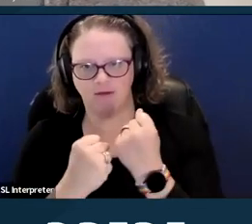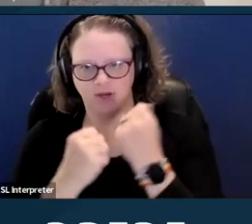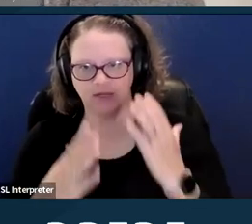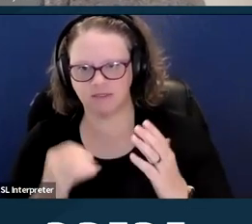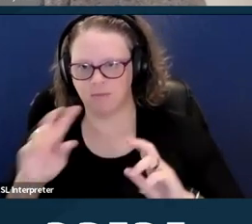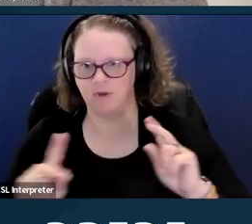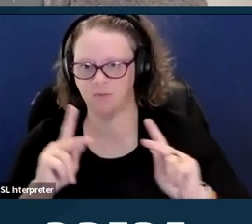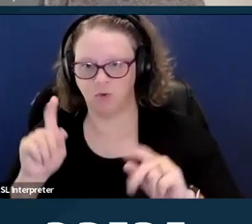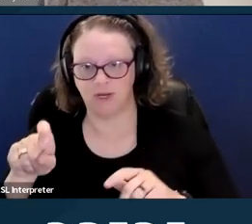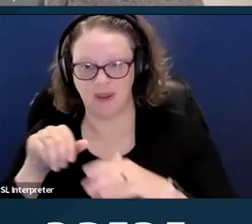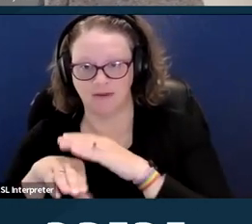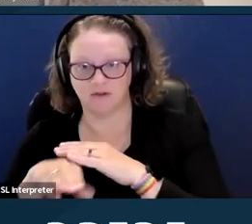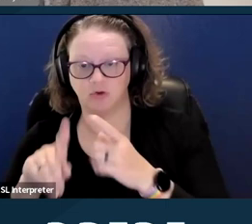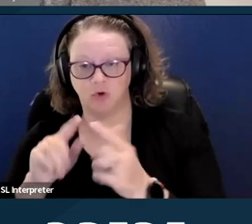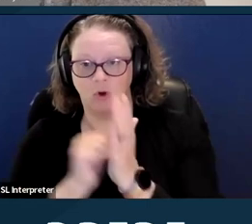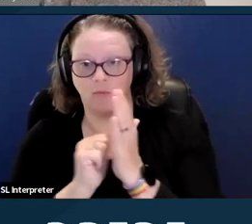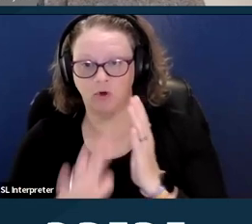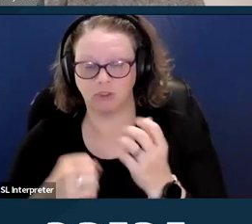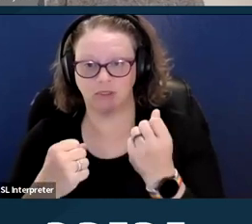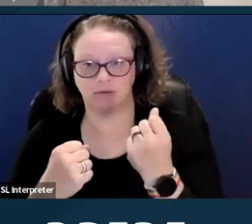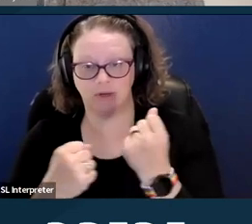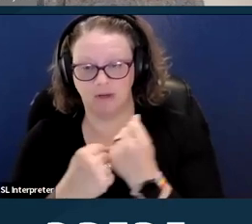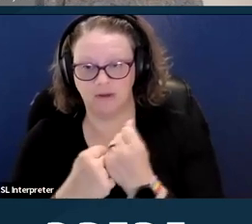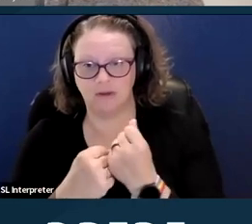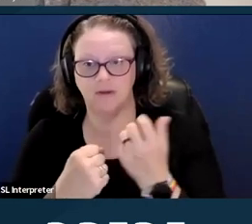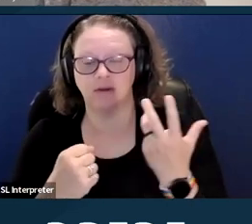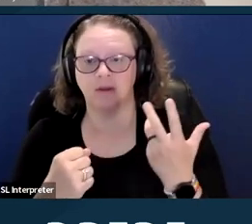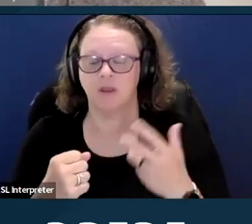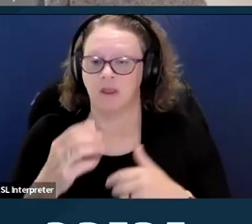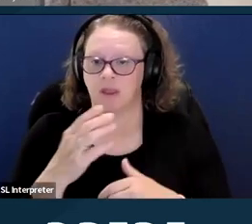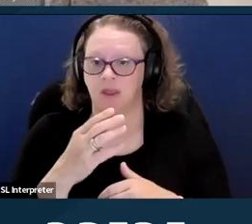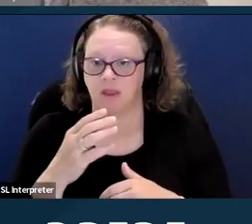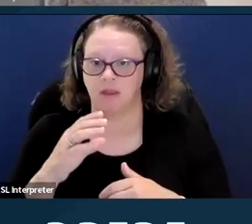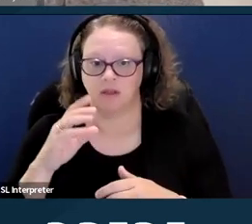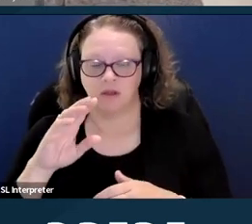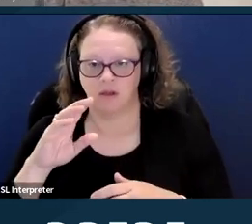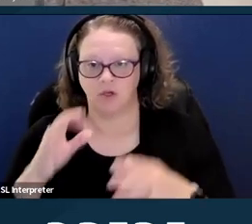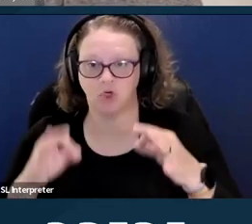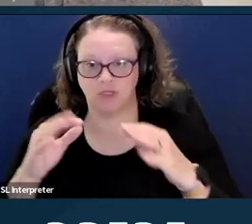Justice Jackson wrote in her descent quote, "Today's decision is not a victory